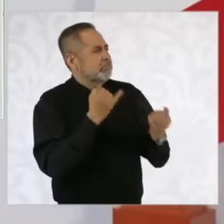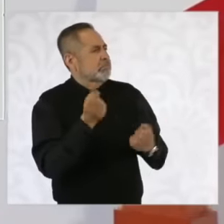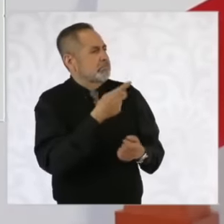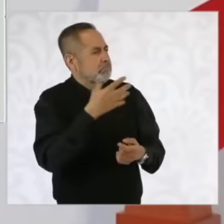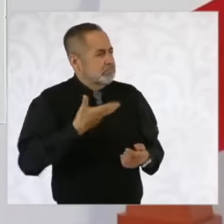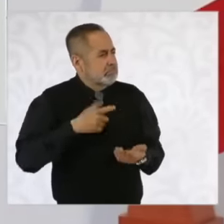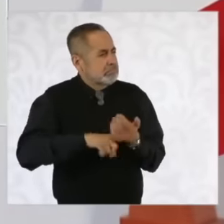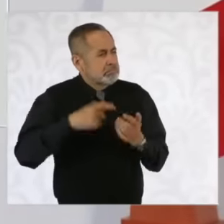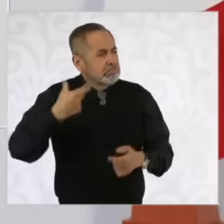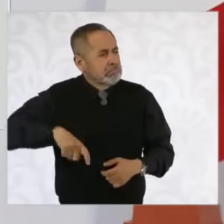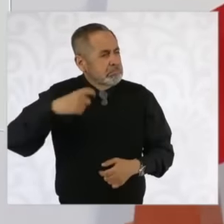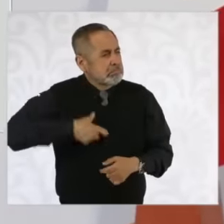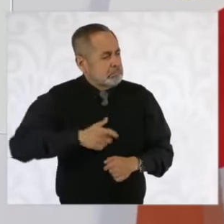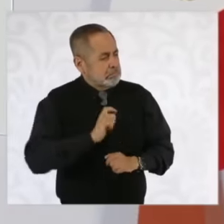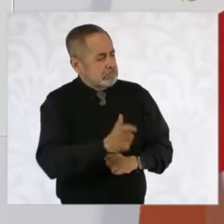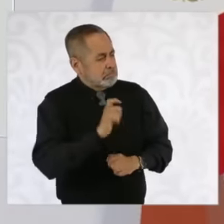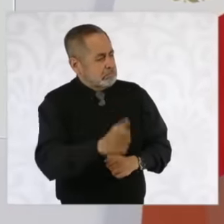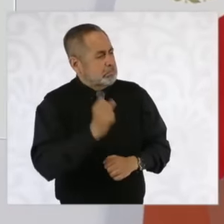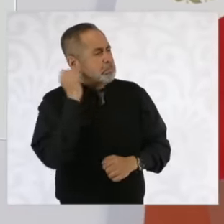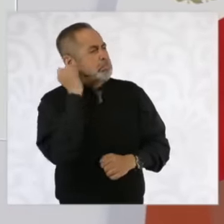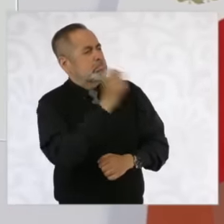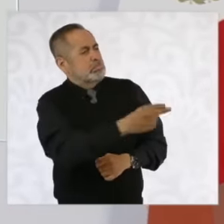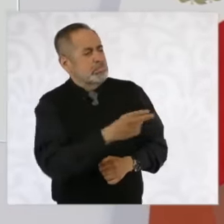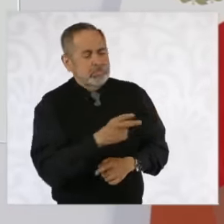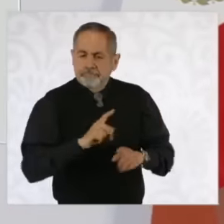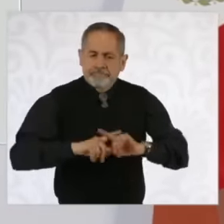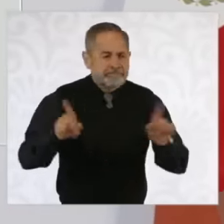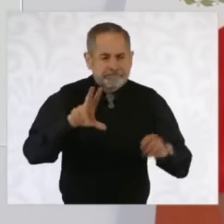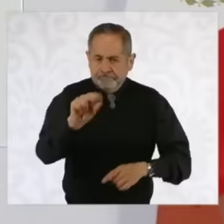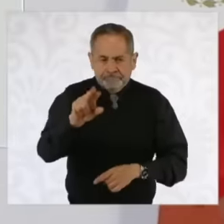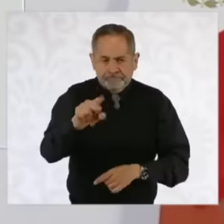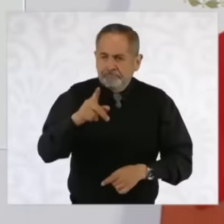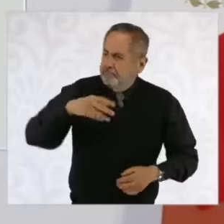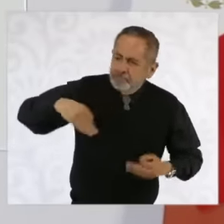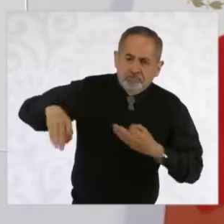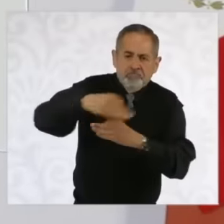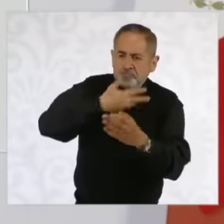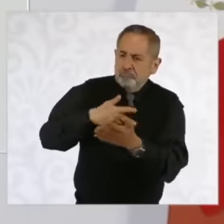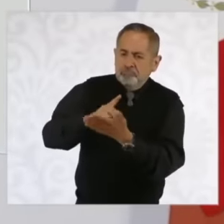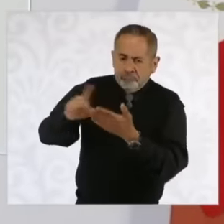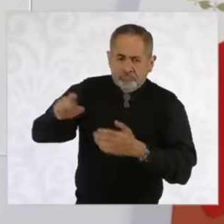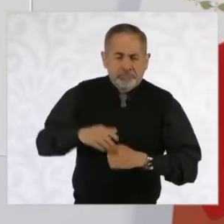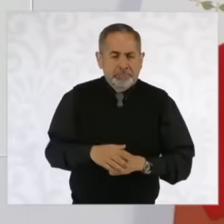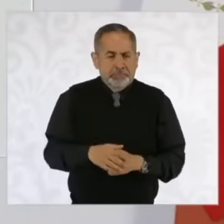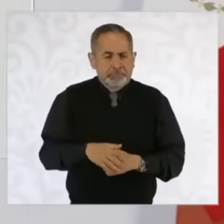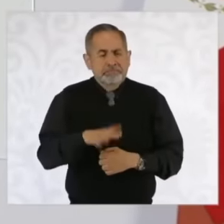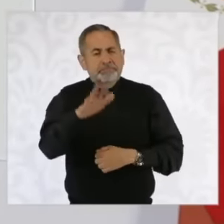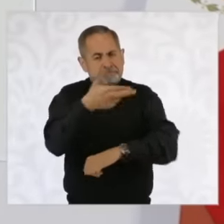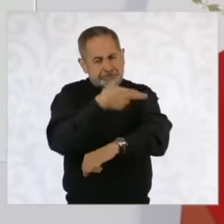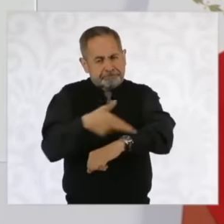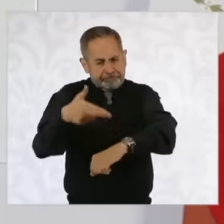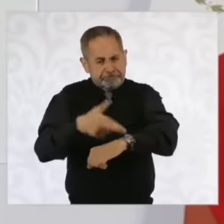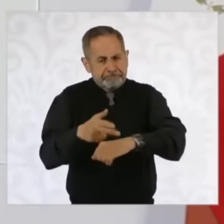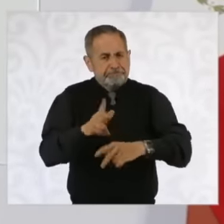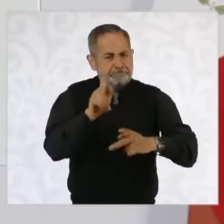and we are going to do it in parts uh first